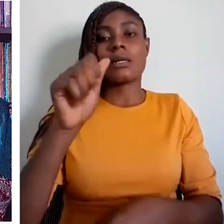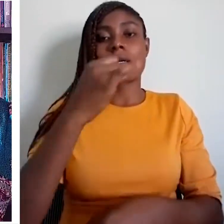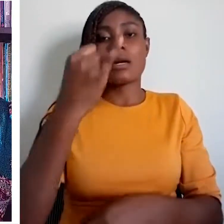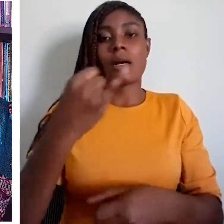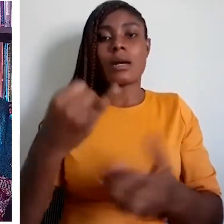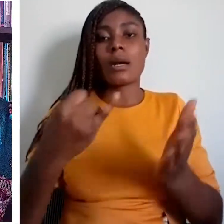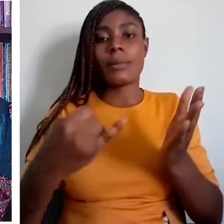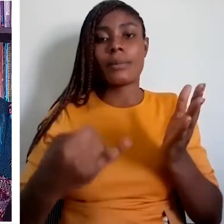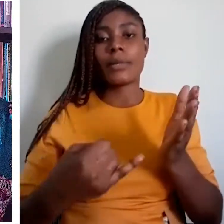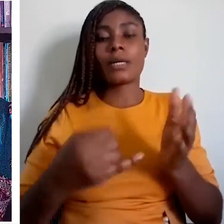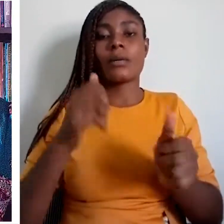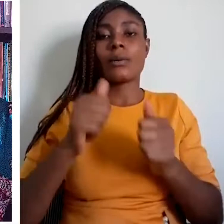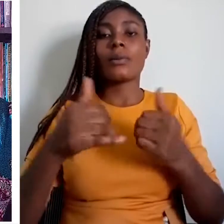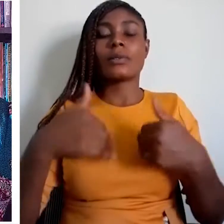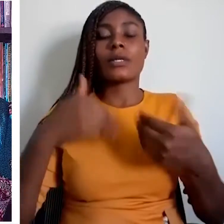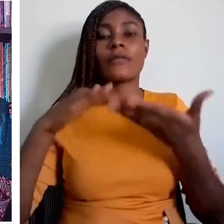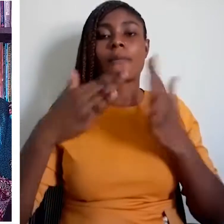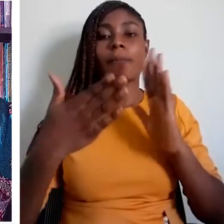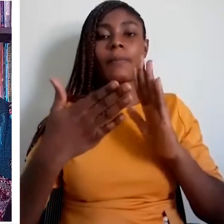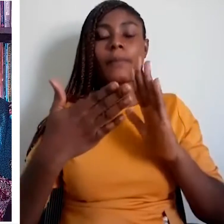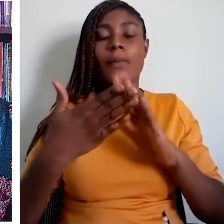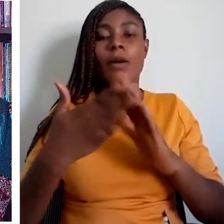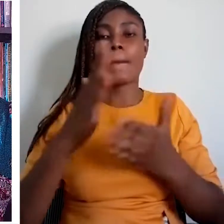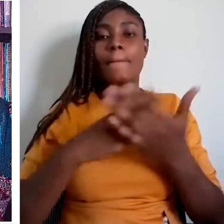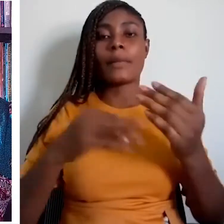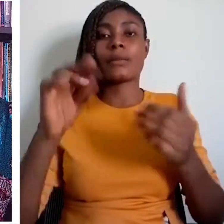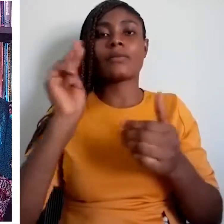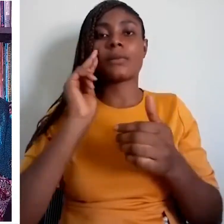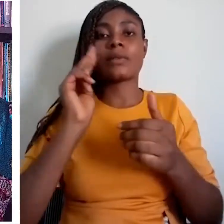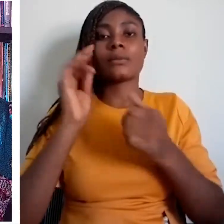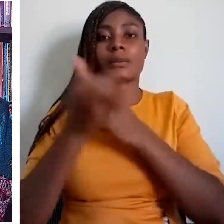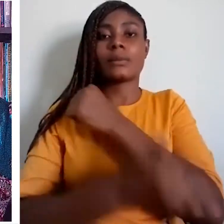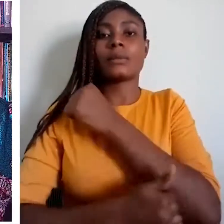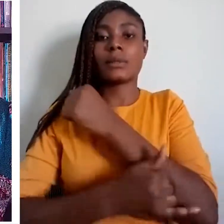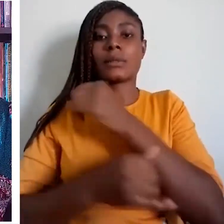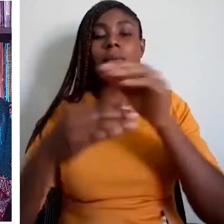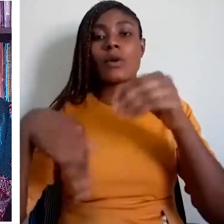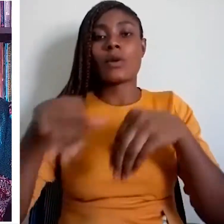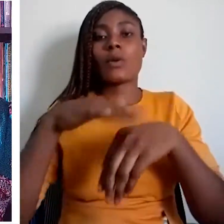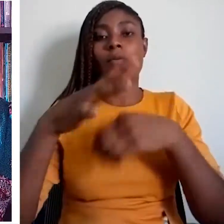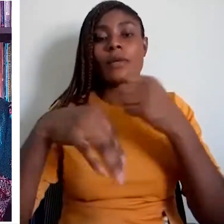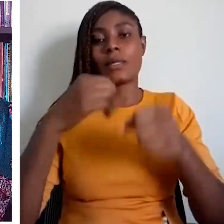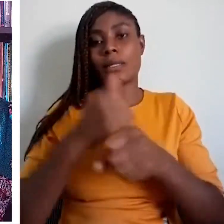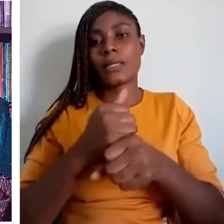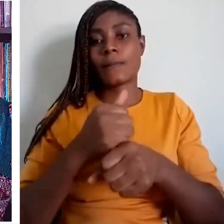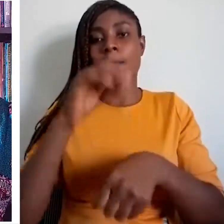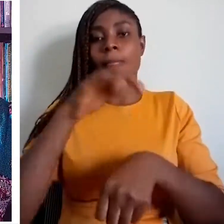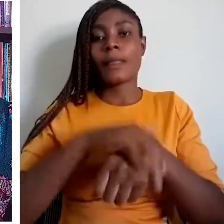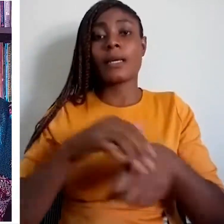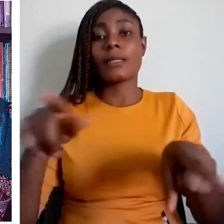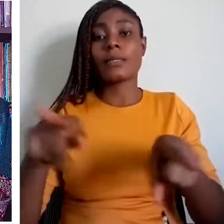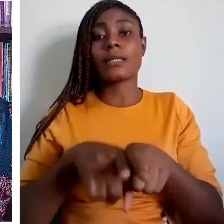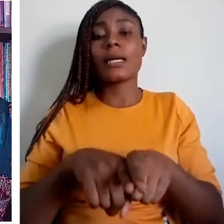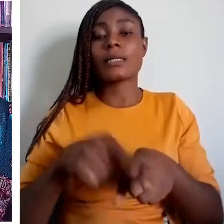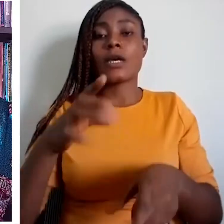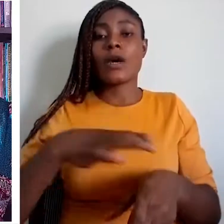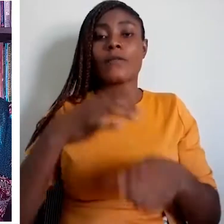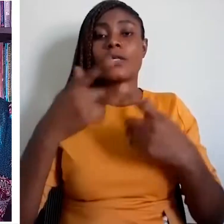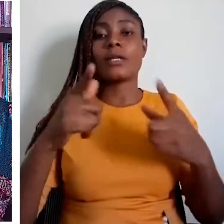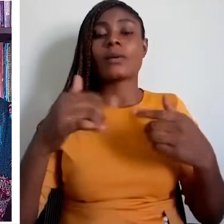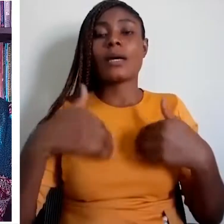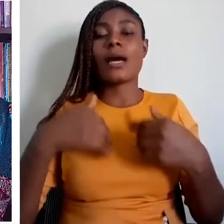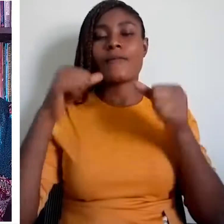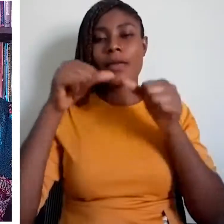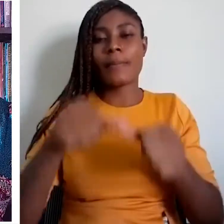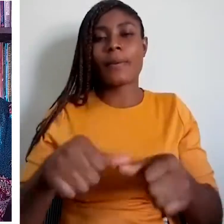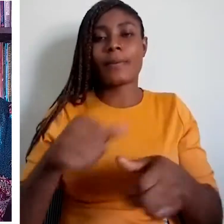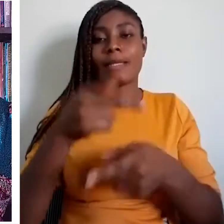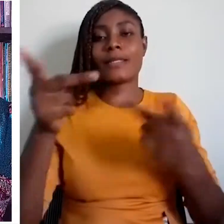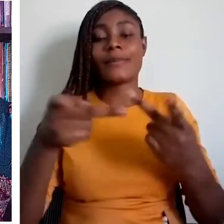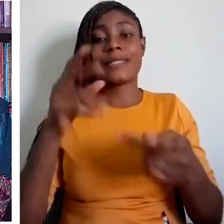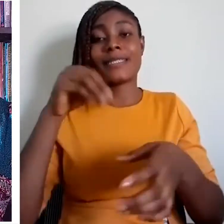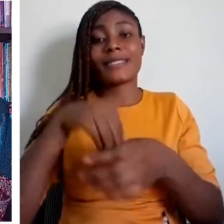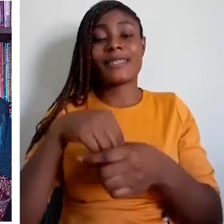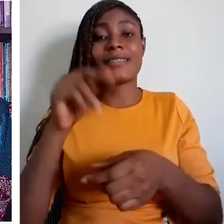And so, affairs of the countries in government, administration, law, education, media, etc.